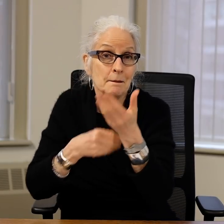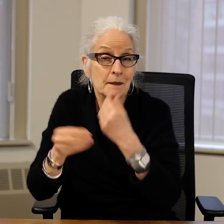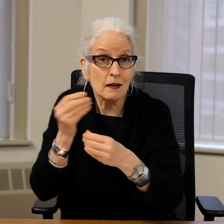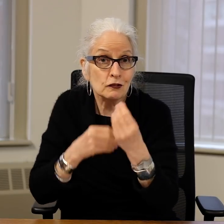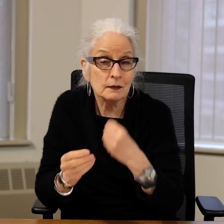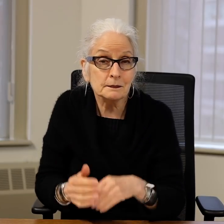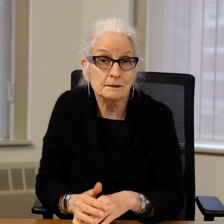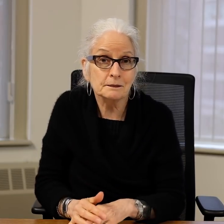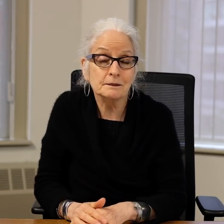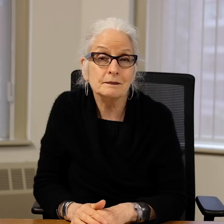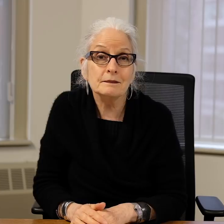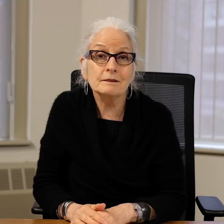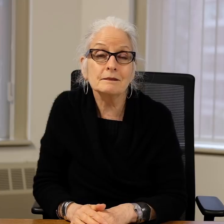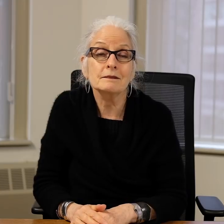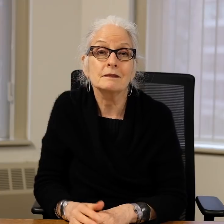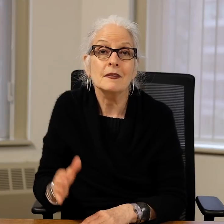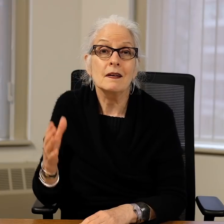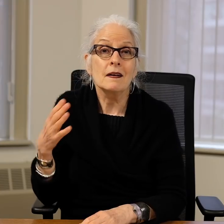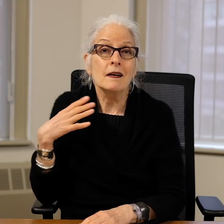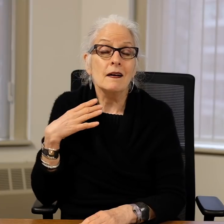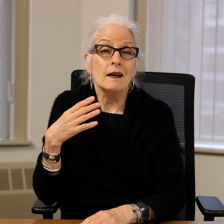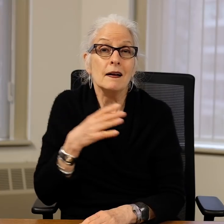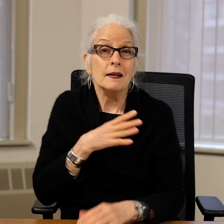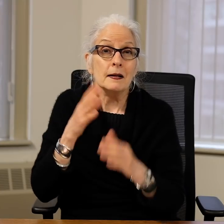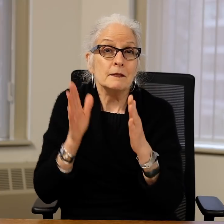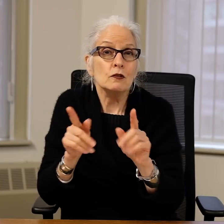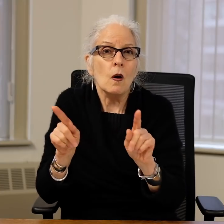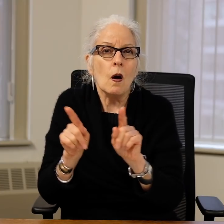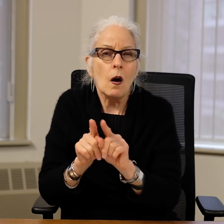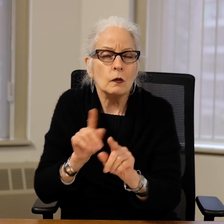develop services within the state budget.